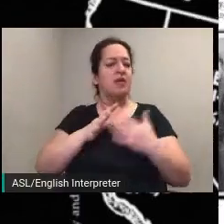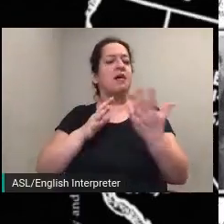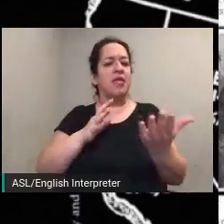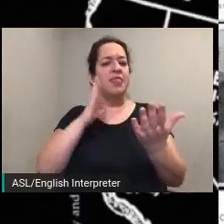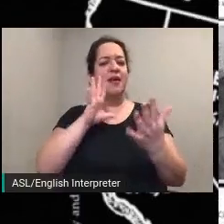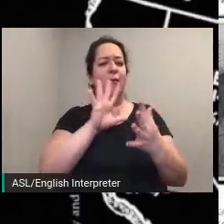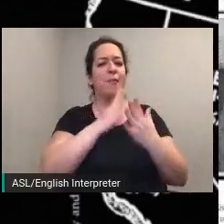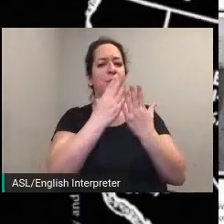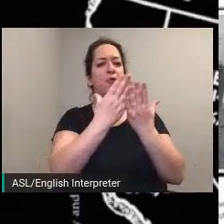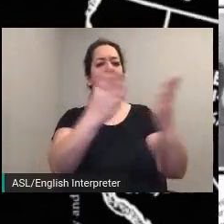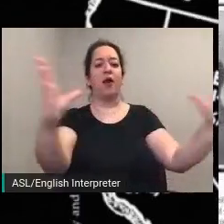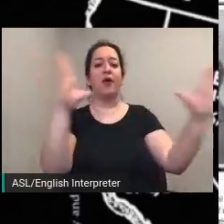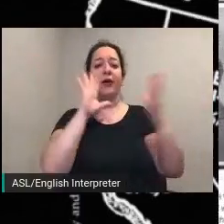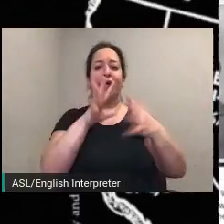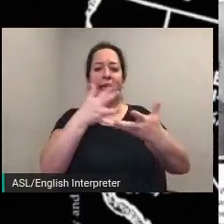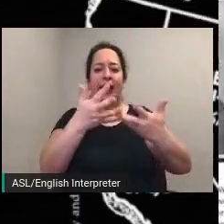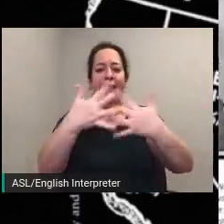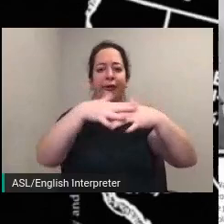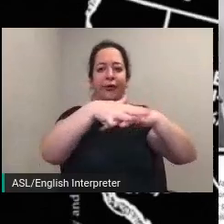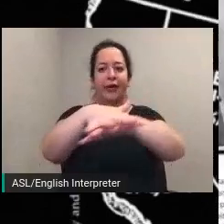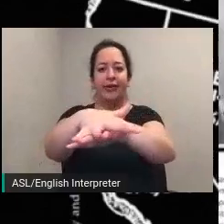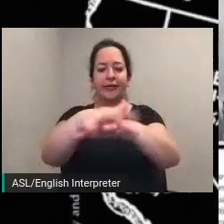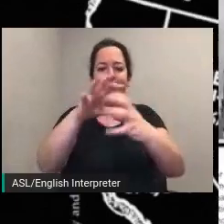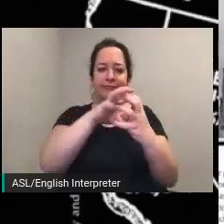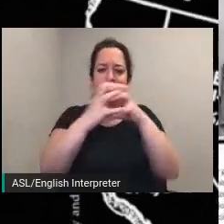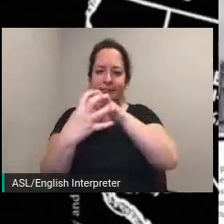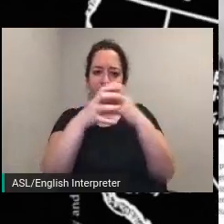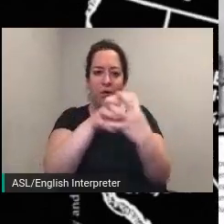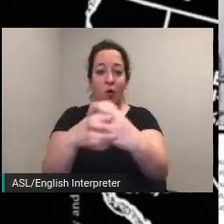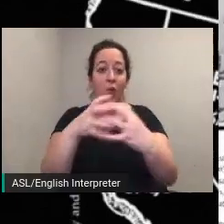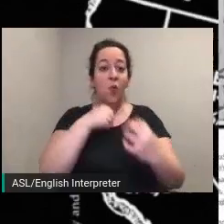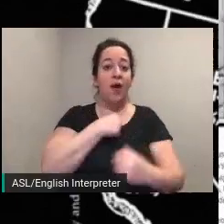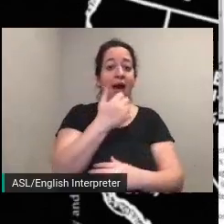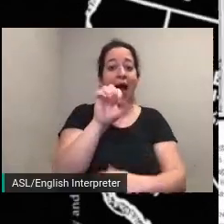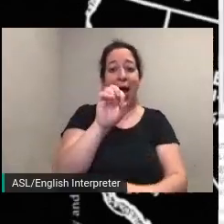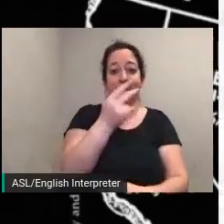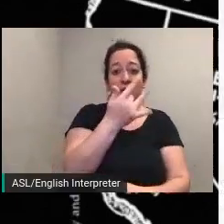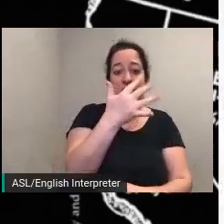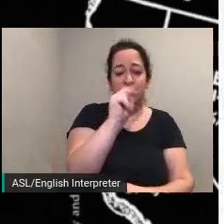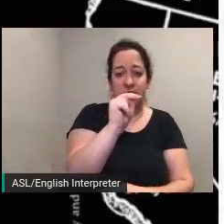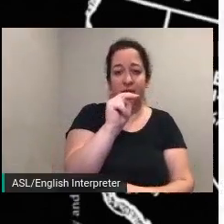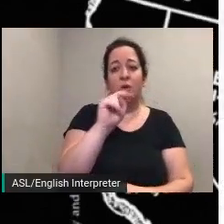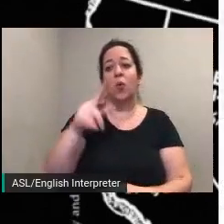religious movements of the day such as abolition quakerism religion